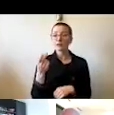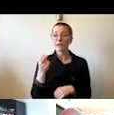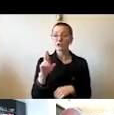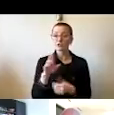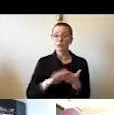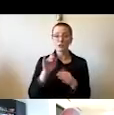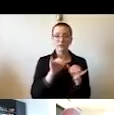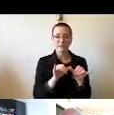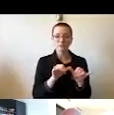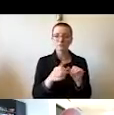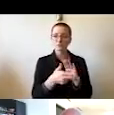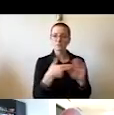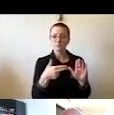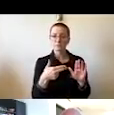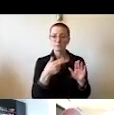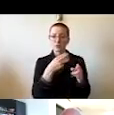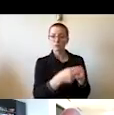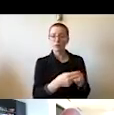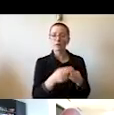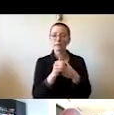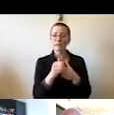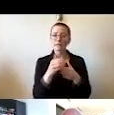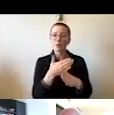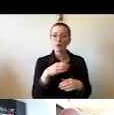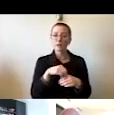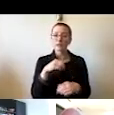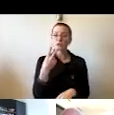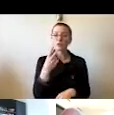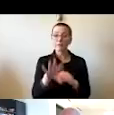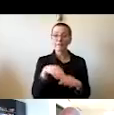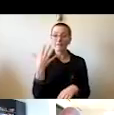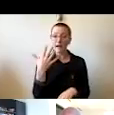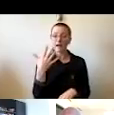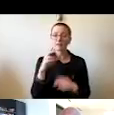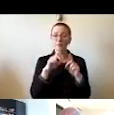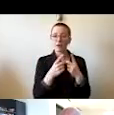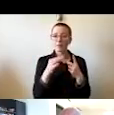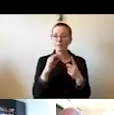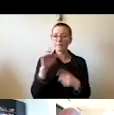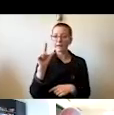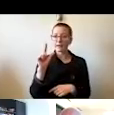of the five Department of Energy Quantum Information and Science Research Centers established this year.